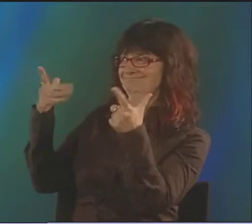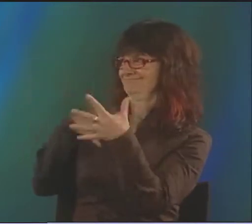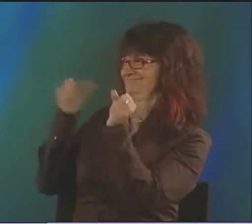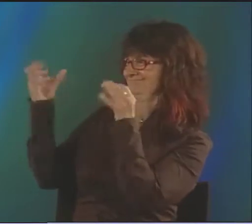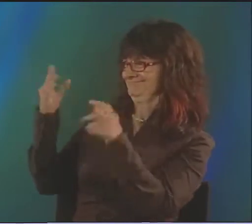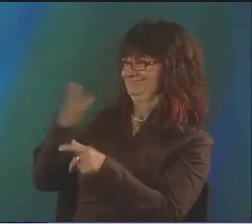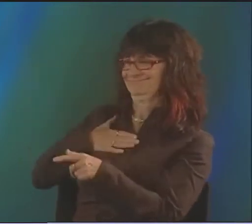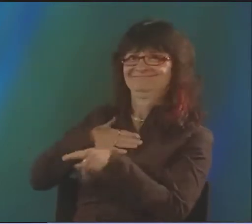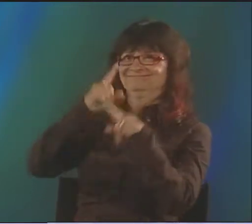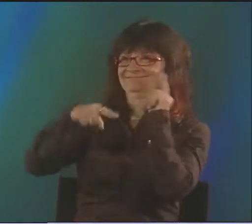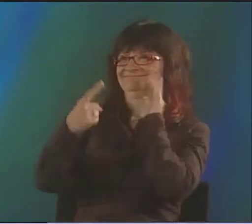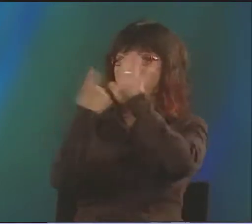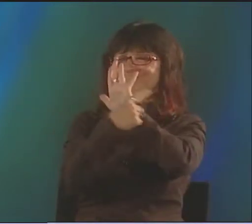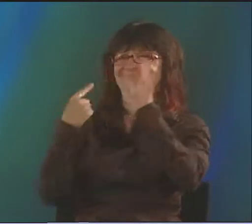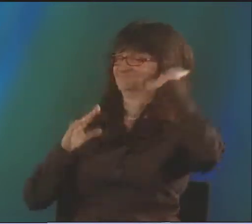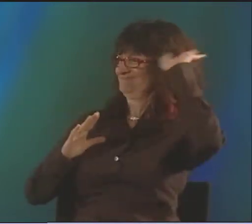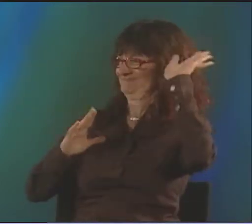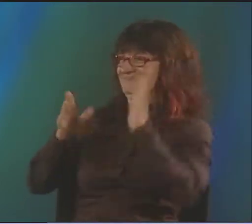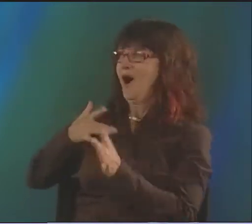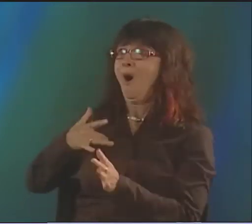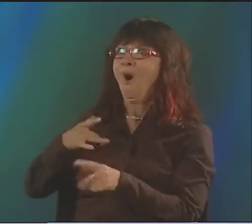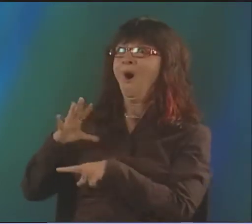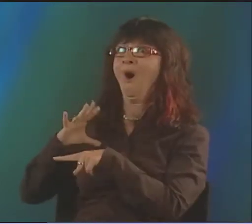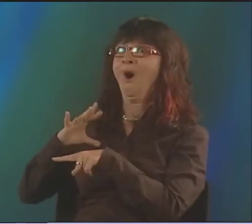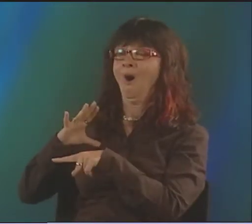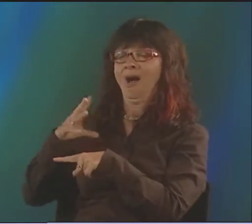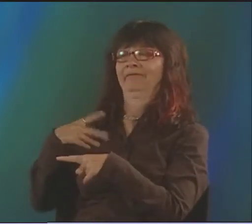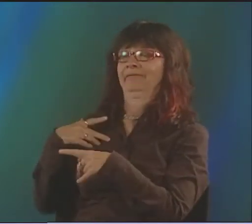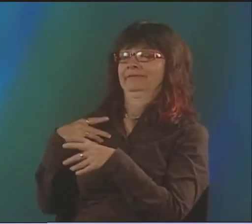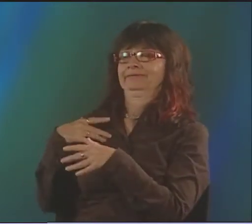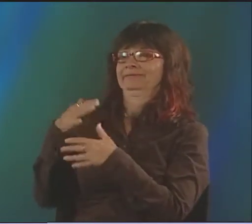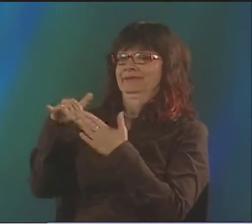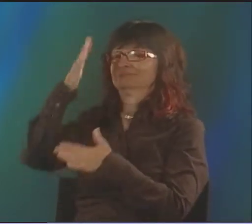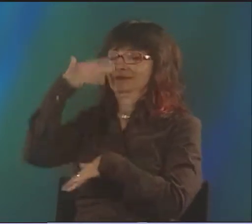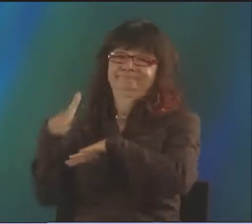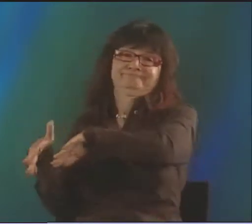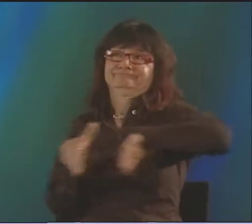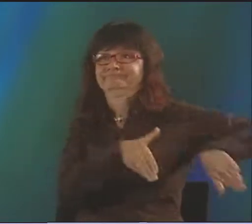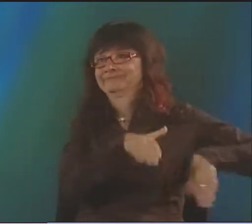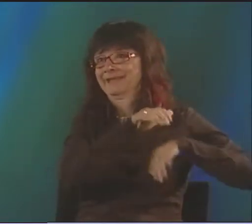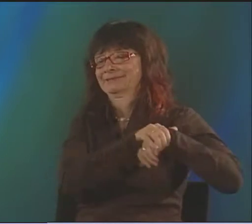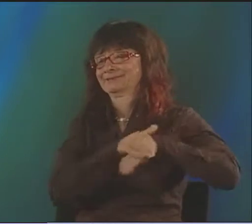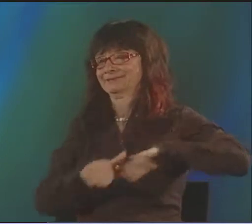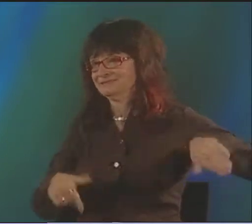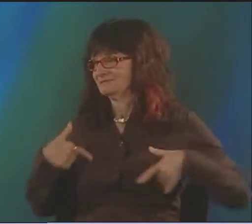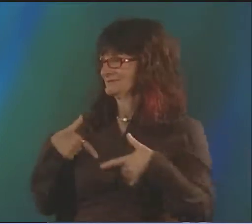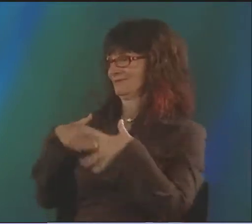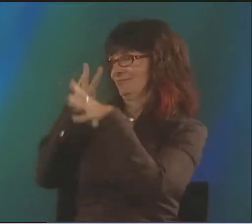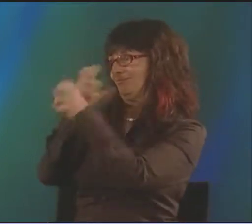AND NOBODY CAN CRITICIZE ME. AND THAT'S GREAT. SO I DECIDED ENGLISH IS NOT THE WAY I NEEDED TO GO.